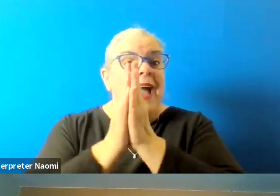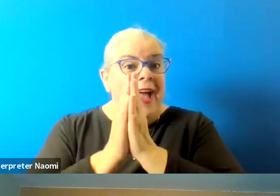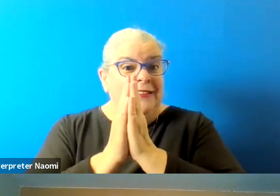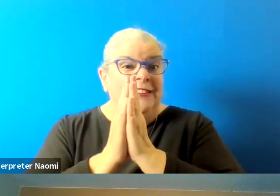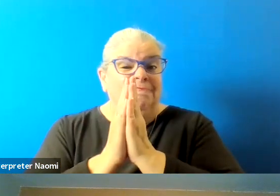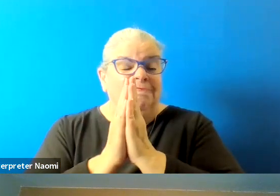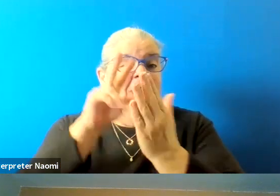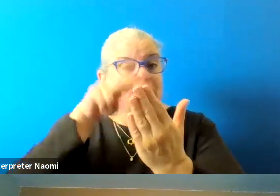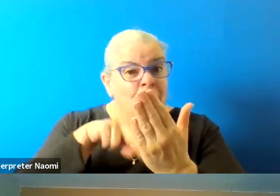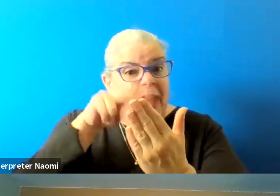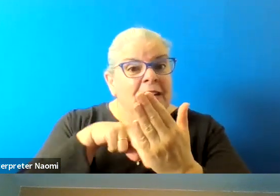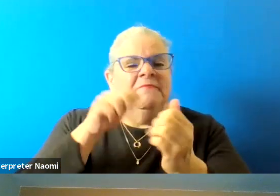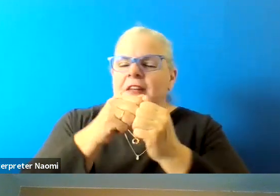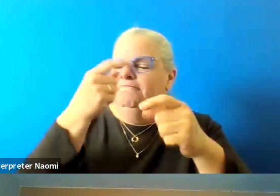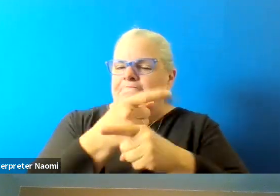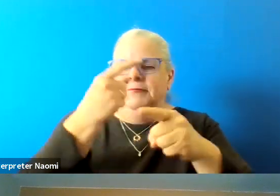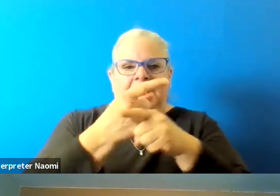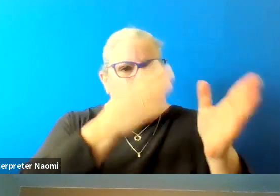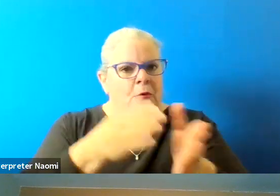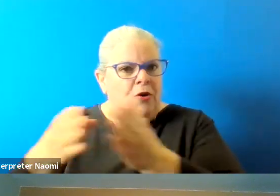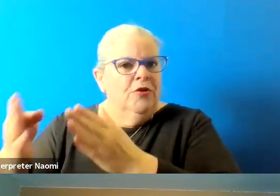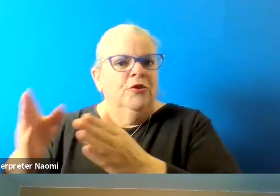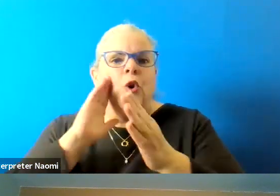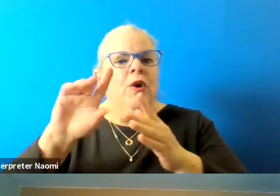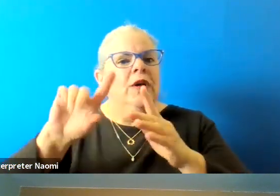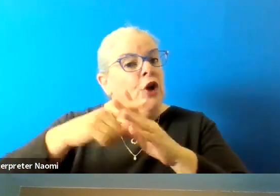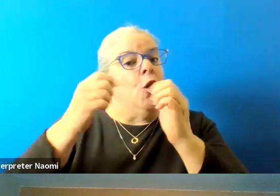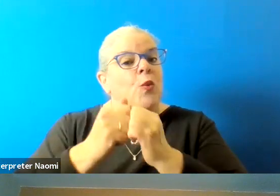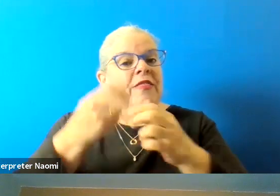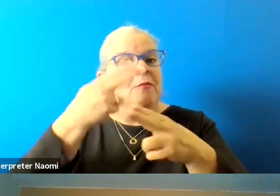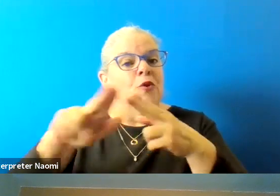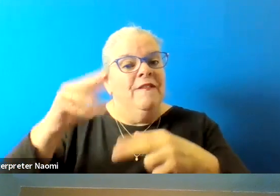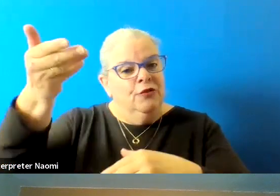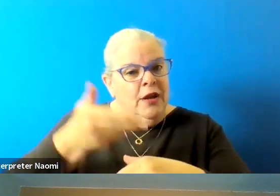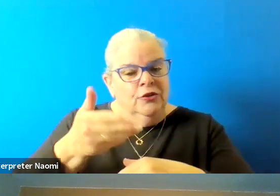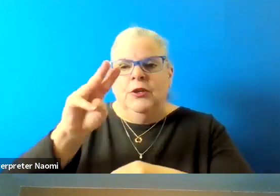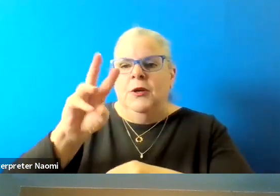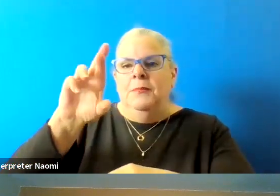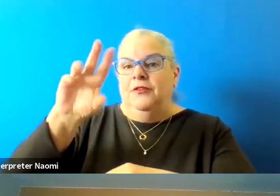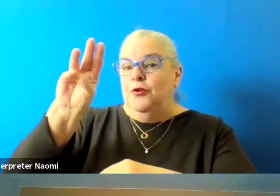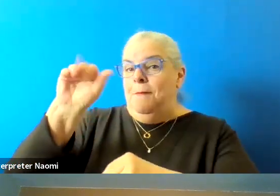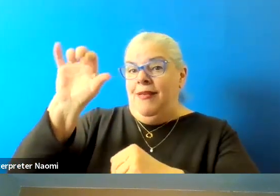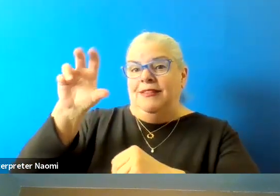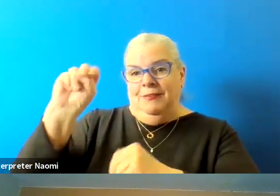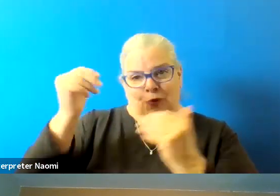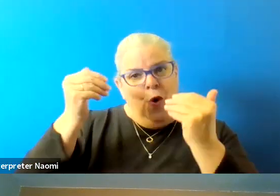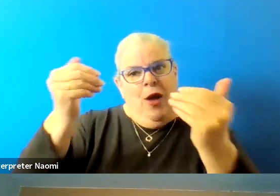And so with that, we will begin with brief introductions. Mr.Mason we'll let you kick us off.